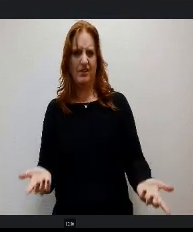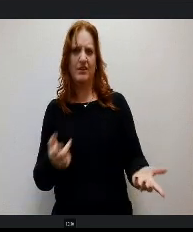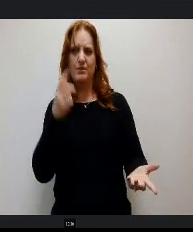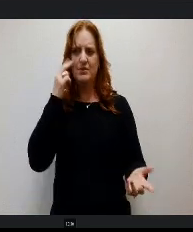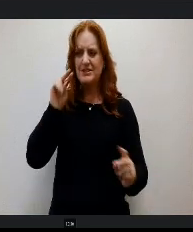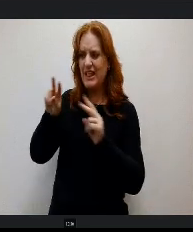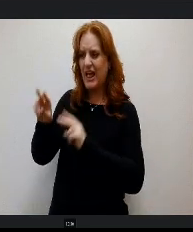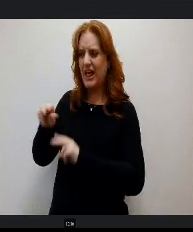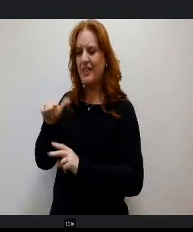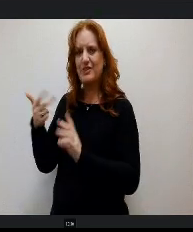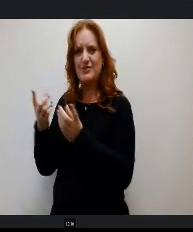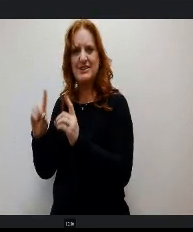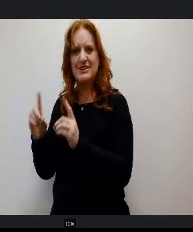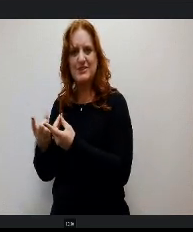over $100 or more.